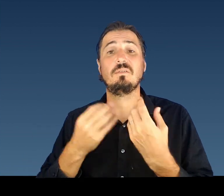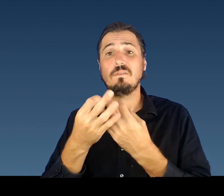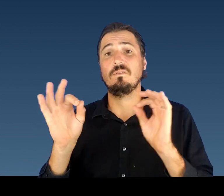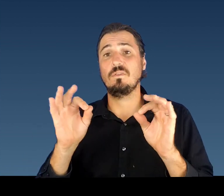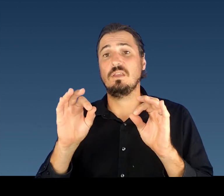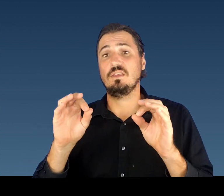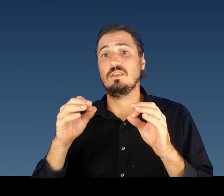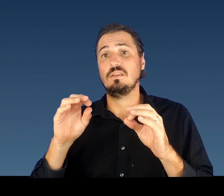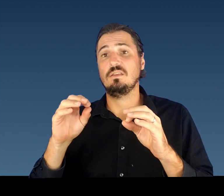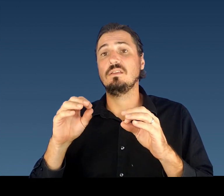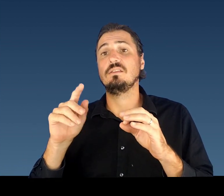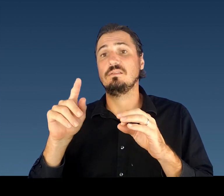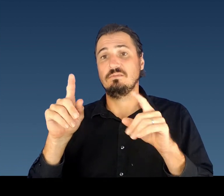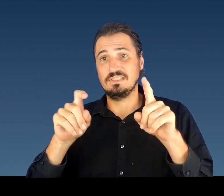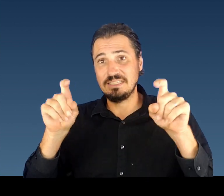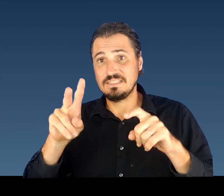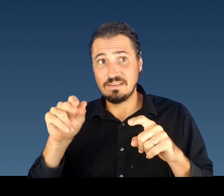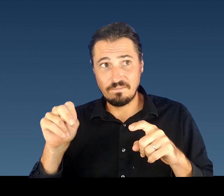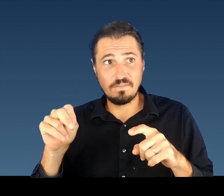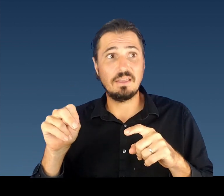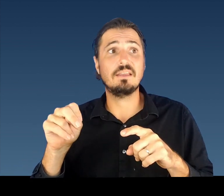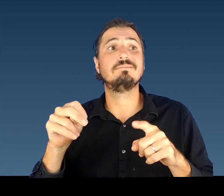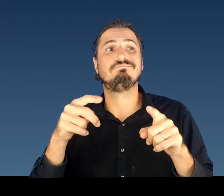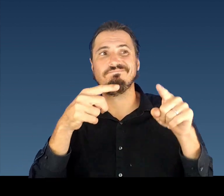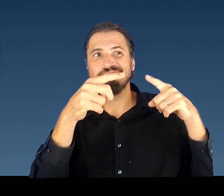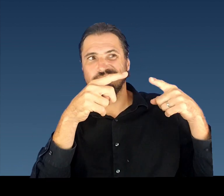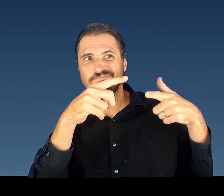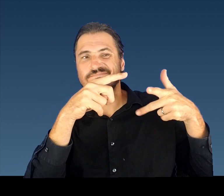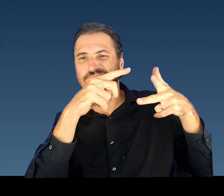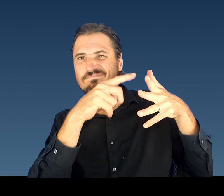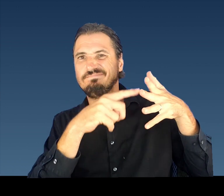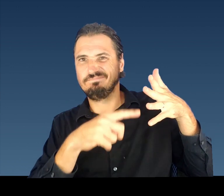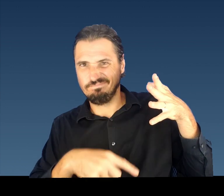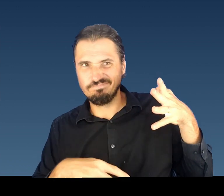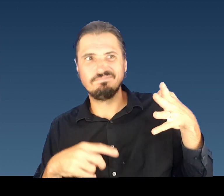If you want to get tested, please consider one of the following convenient locations.